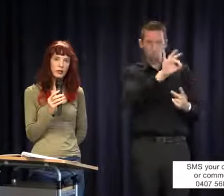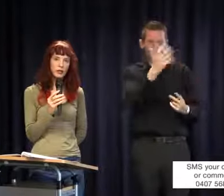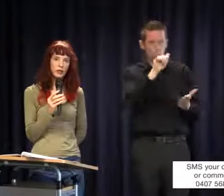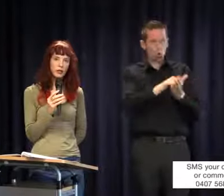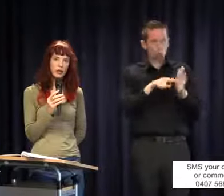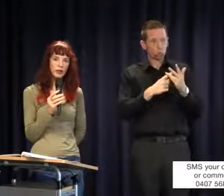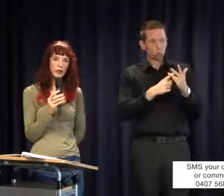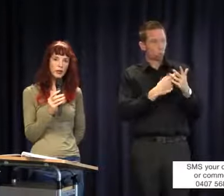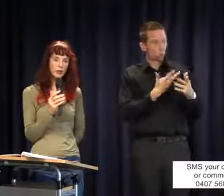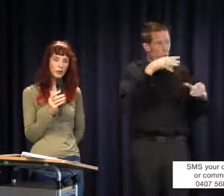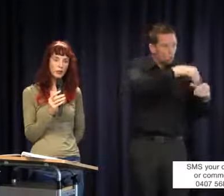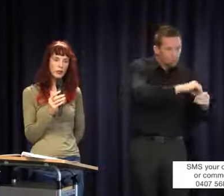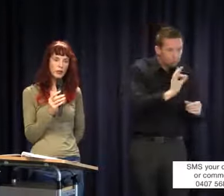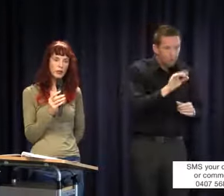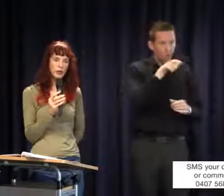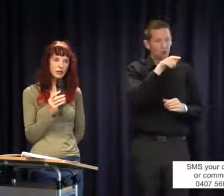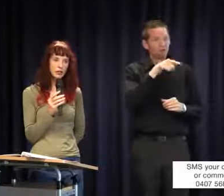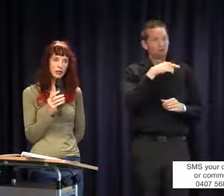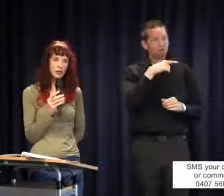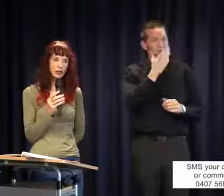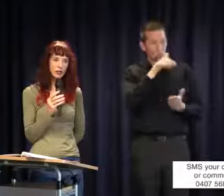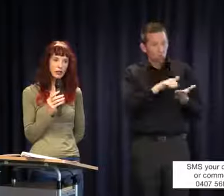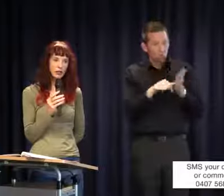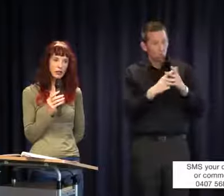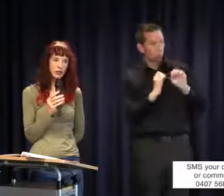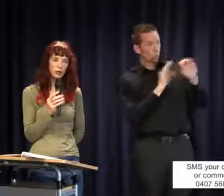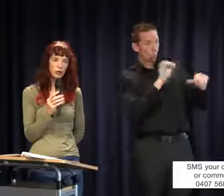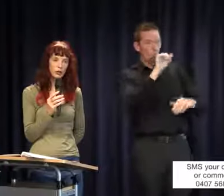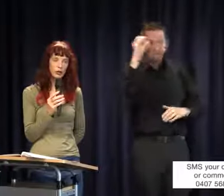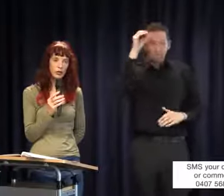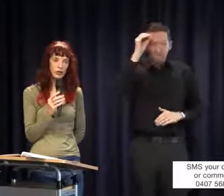anything, you don't have the right to have your opinions listened to about what the money